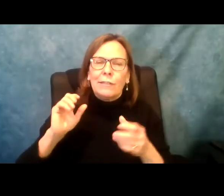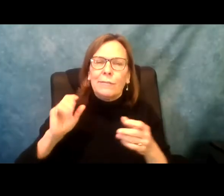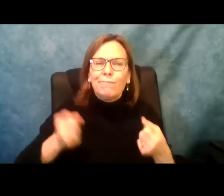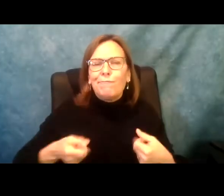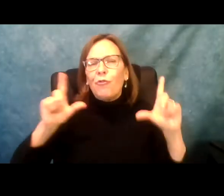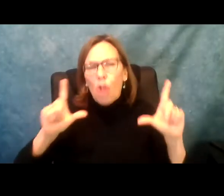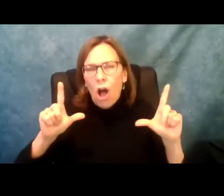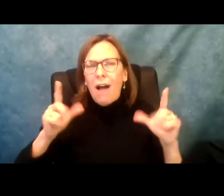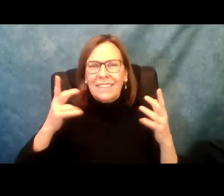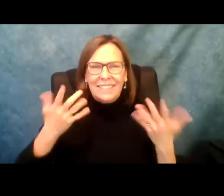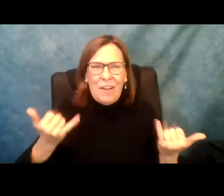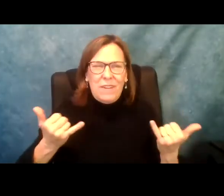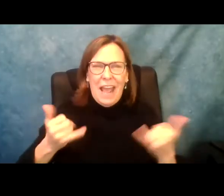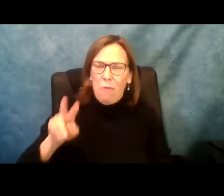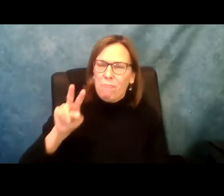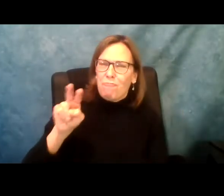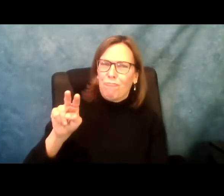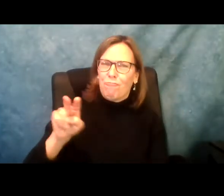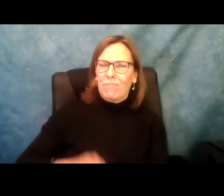she did prerecord a message. So we will play that for you